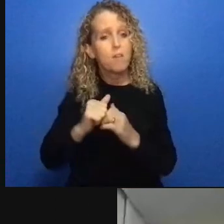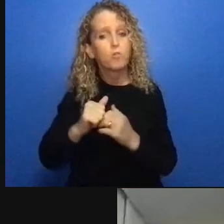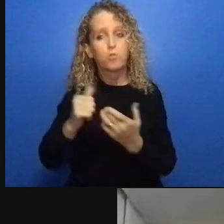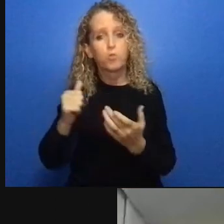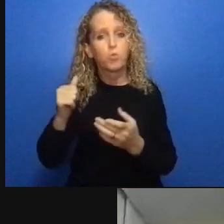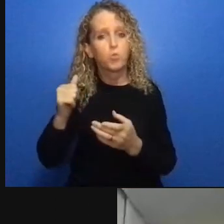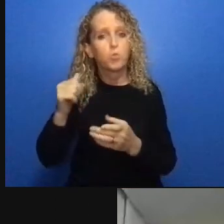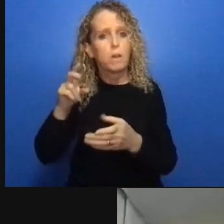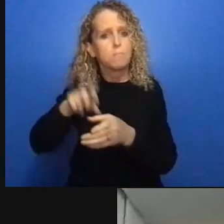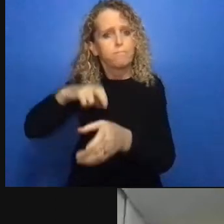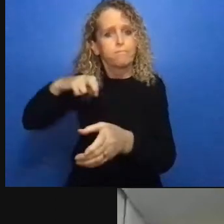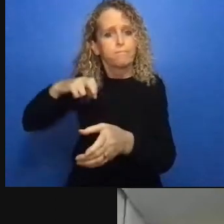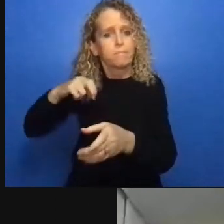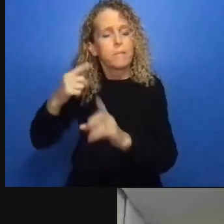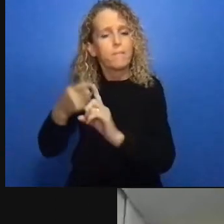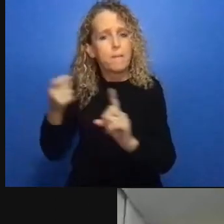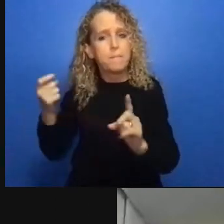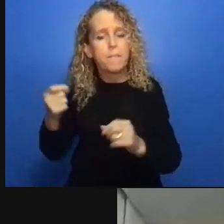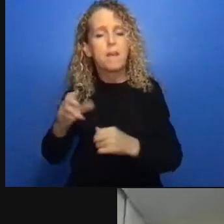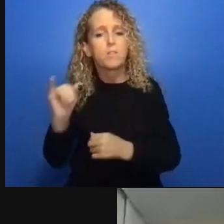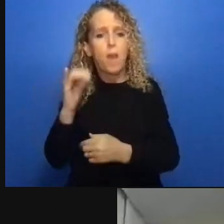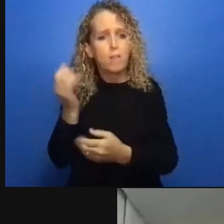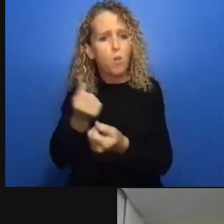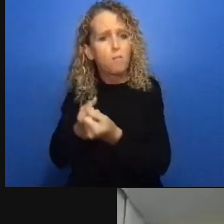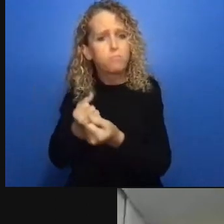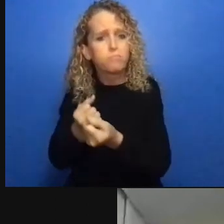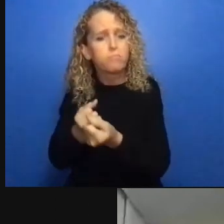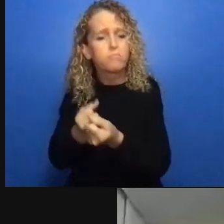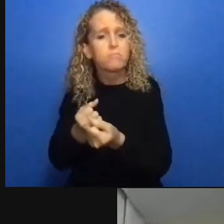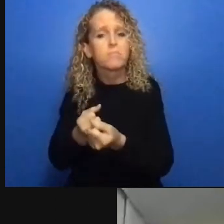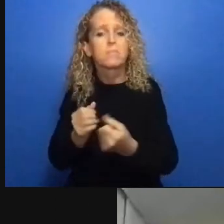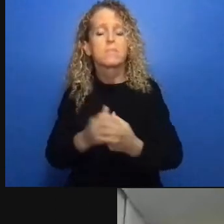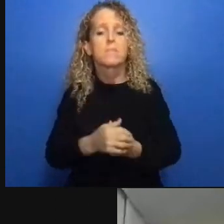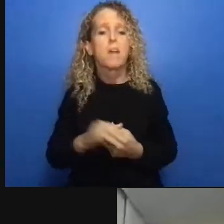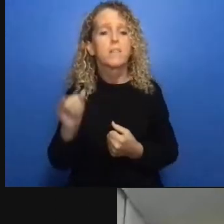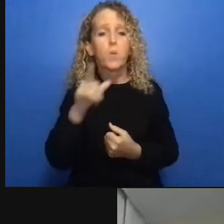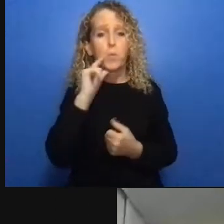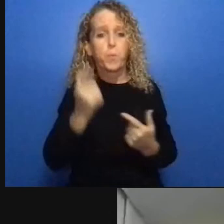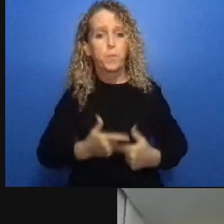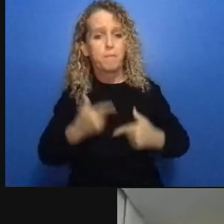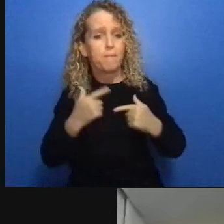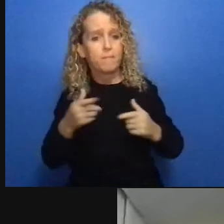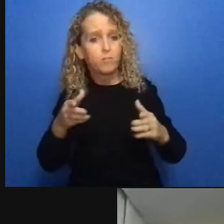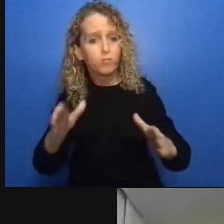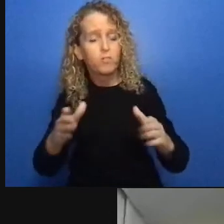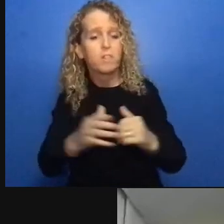with intellectual disabilities is drawing on that community to do plain language editing